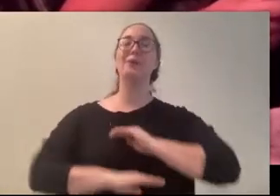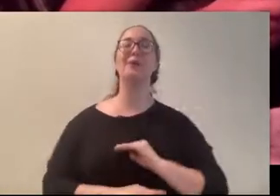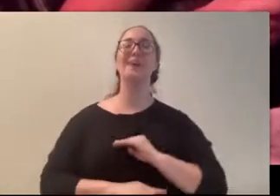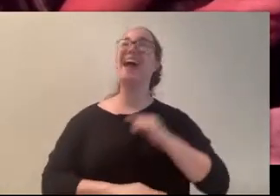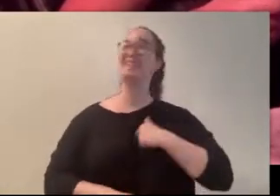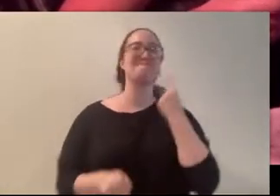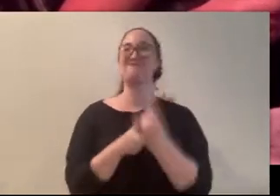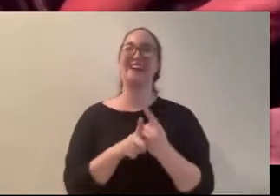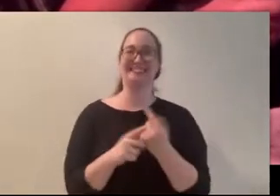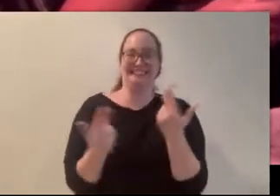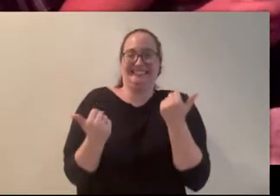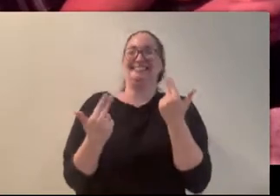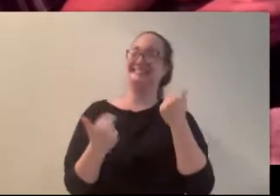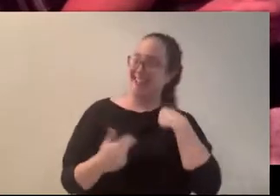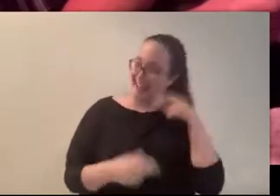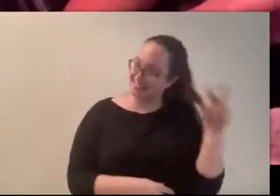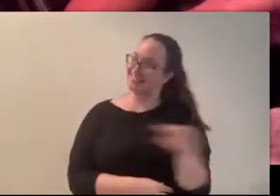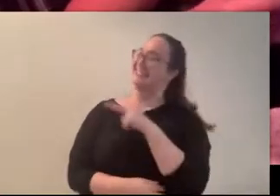almost turned to Stefi to say “I told you so”.